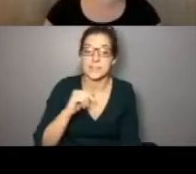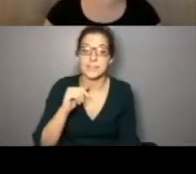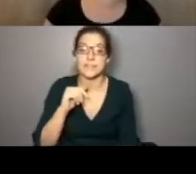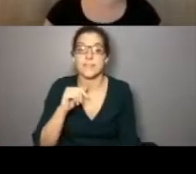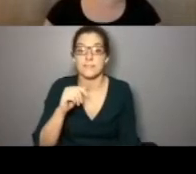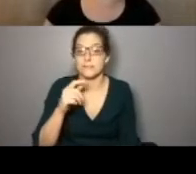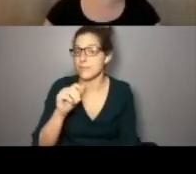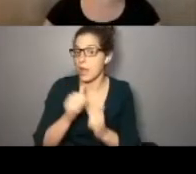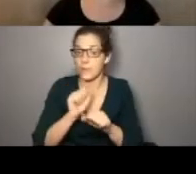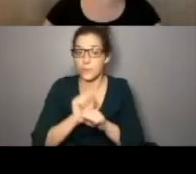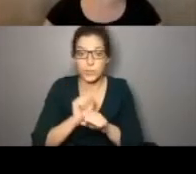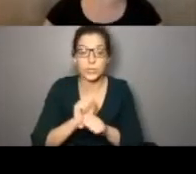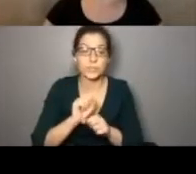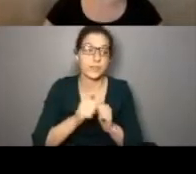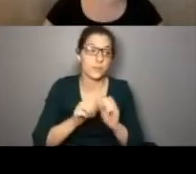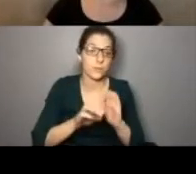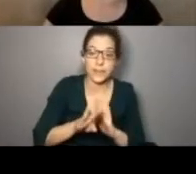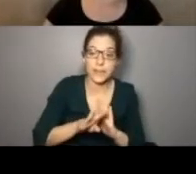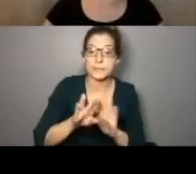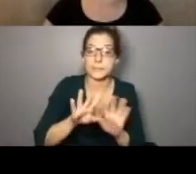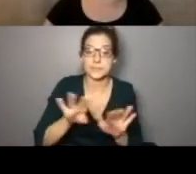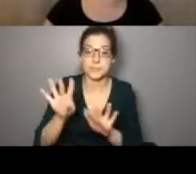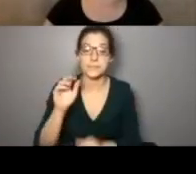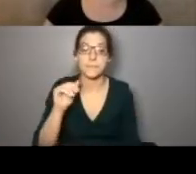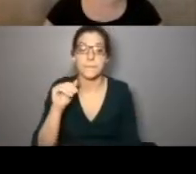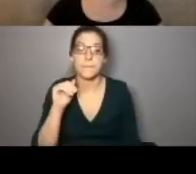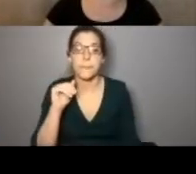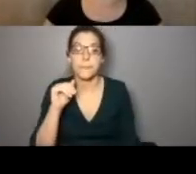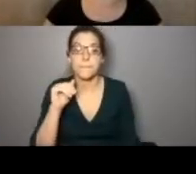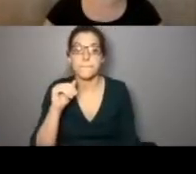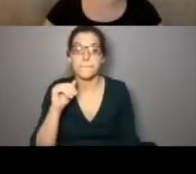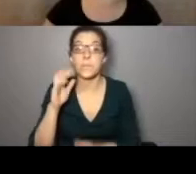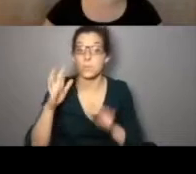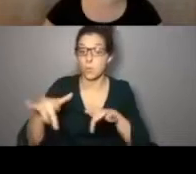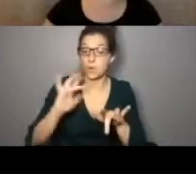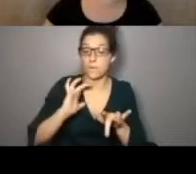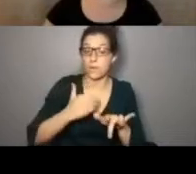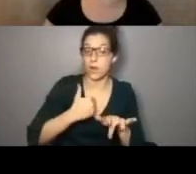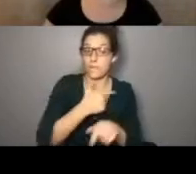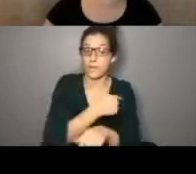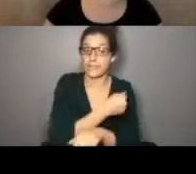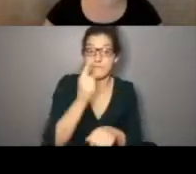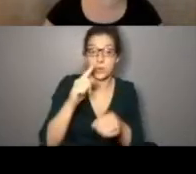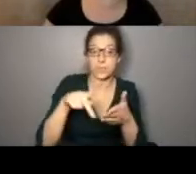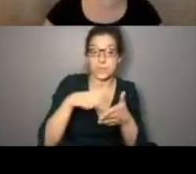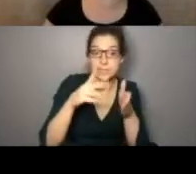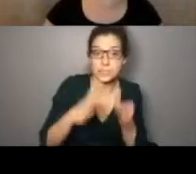You know, how they work, how they were developed . A recording of our Vaccines for